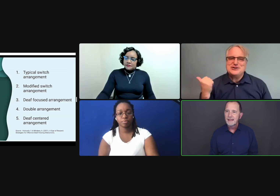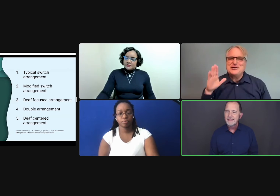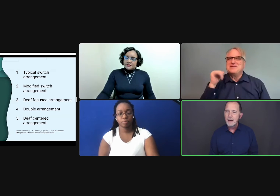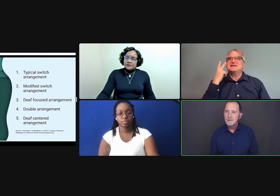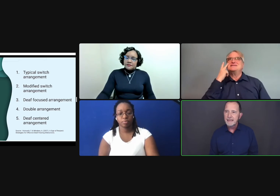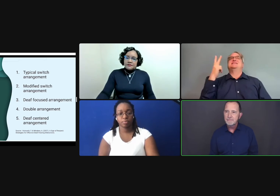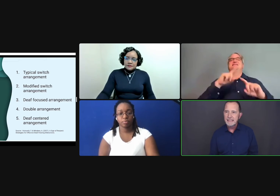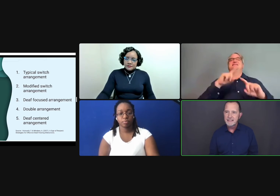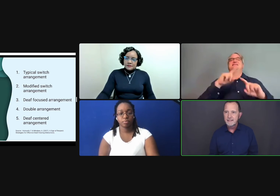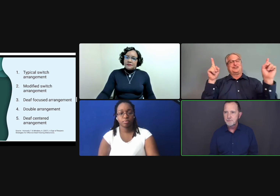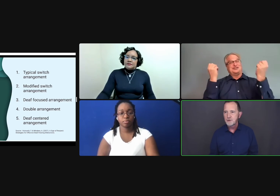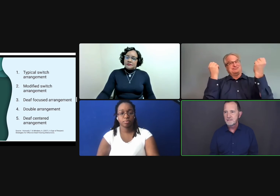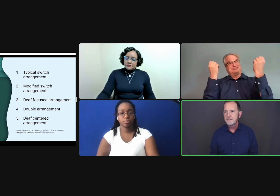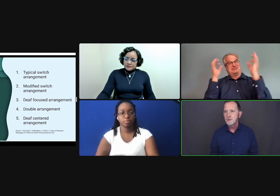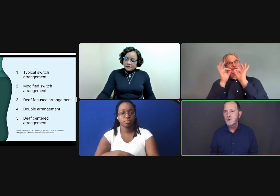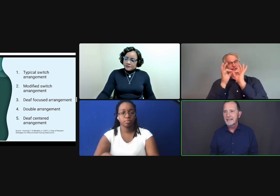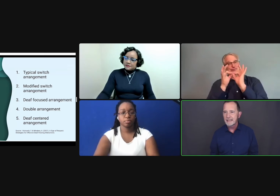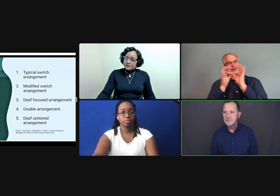And that will make me as a deaf person feel more connected